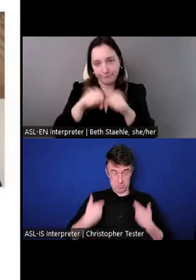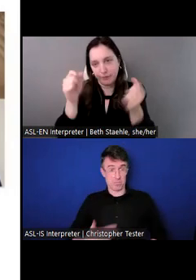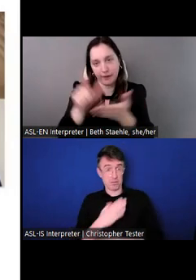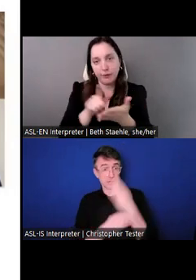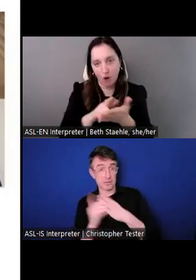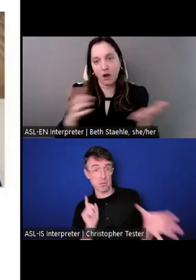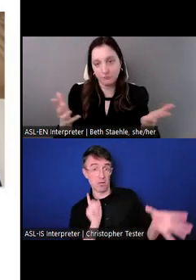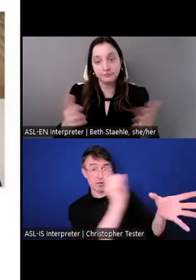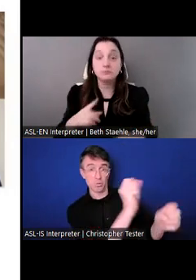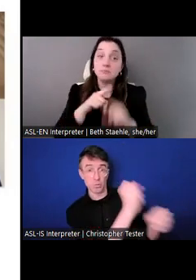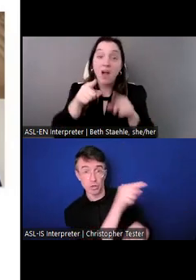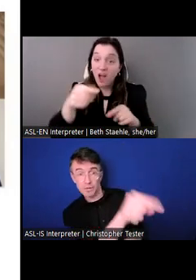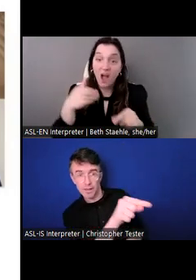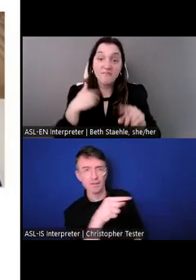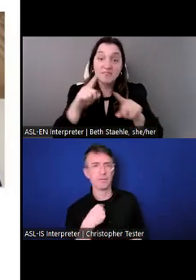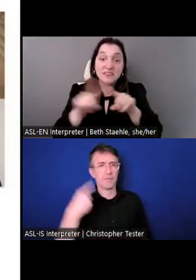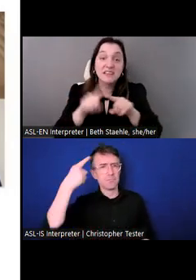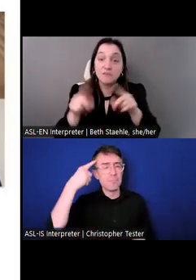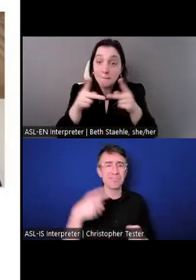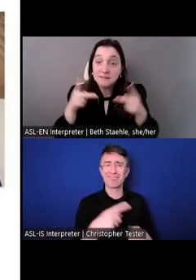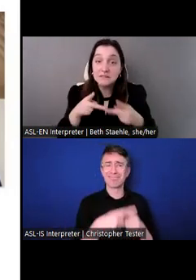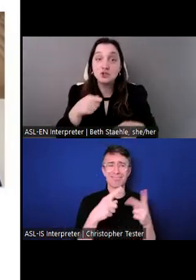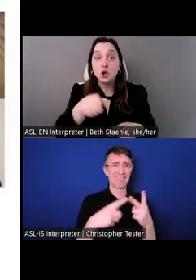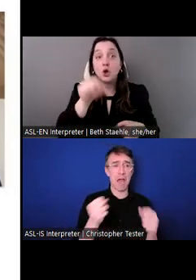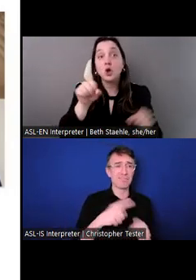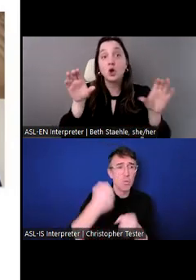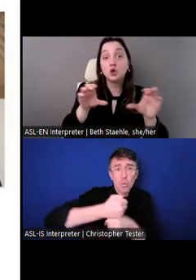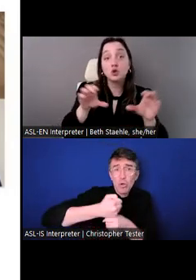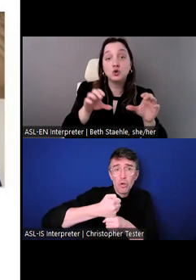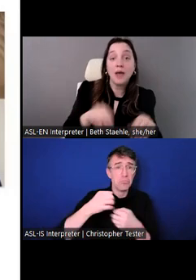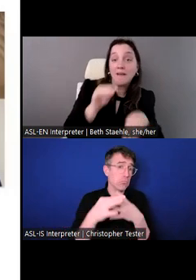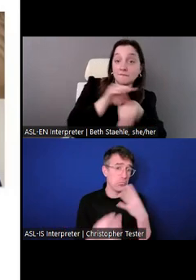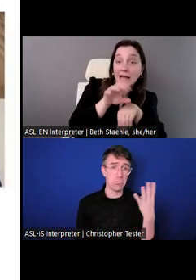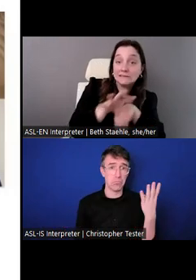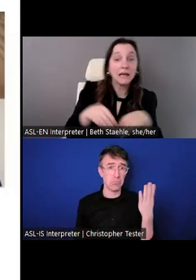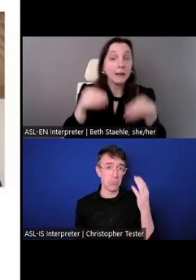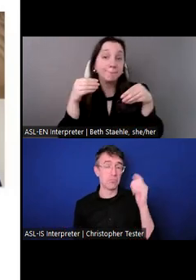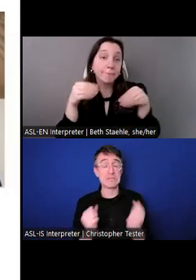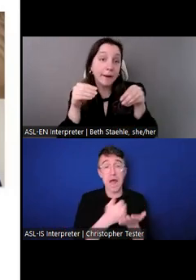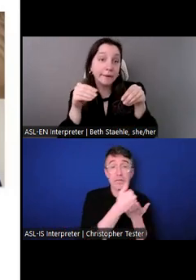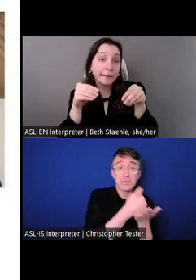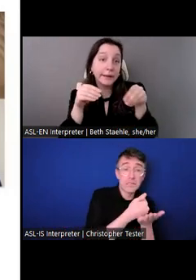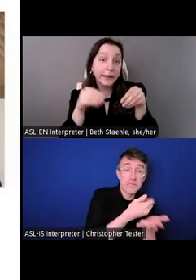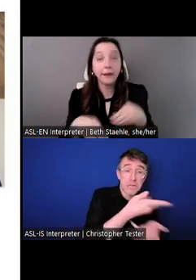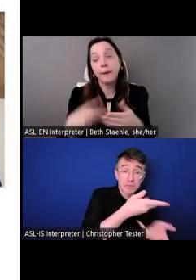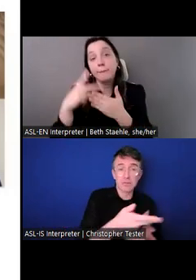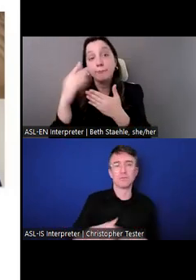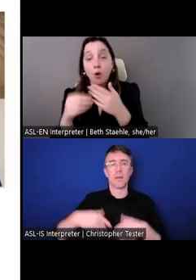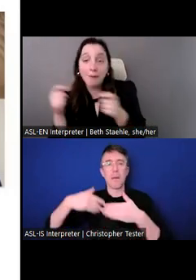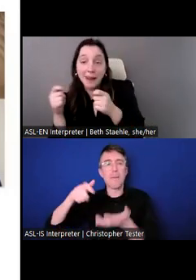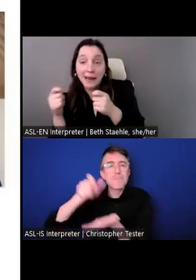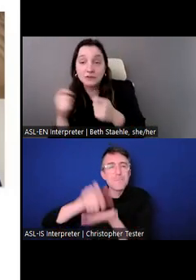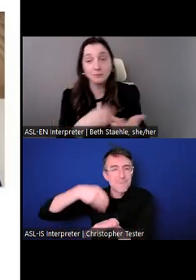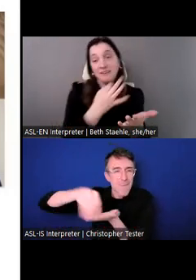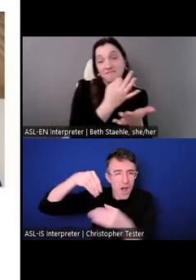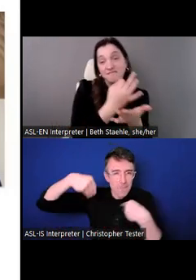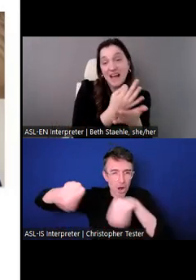You can do advising or marketing or program management or finance or IT or HR, like myself.